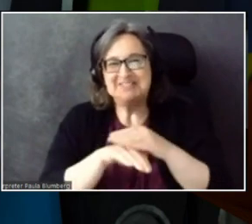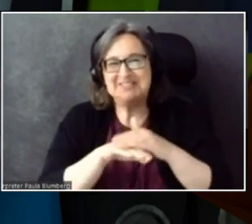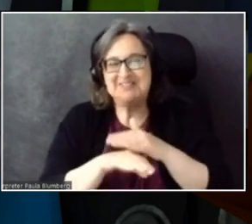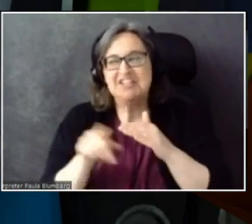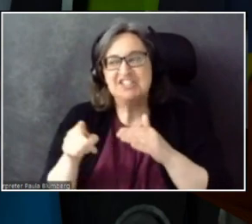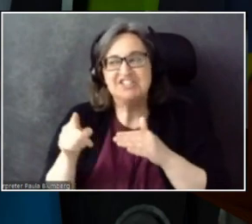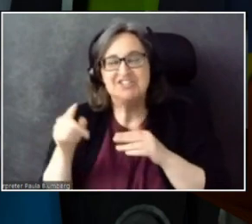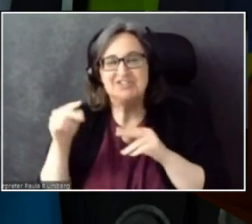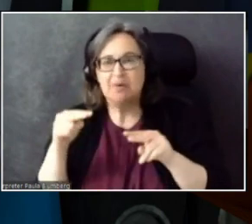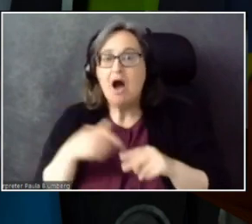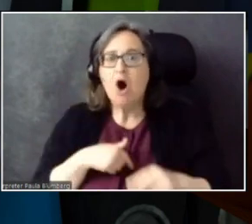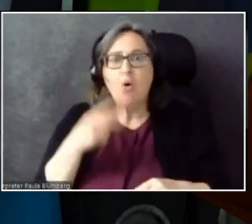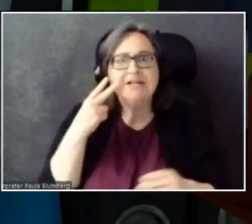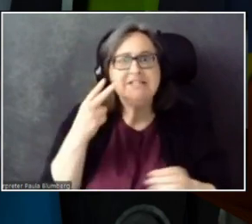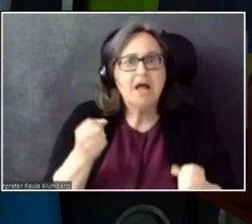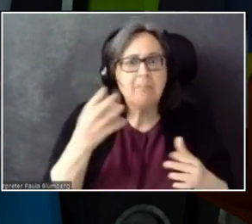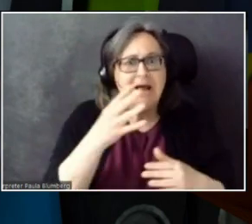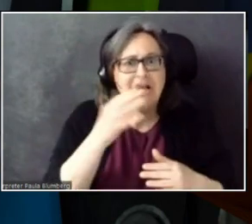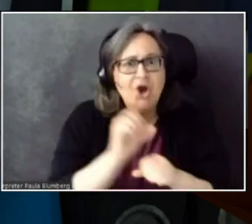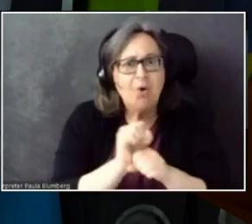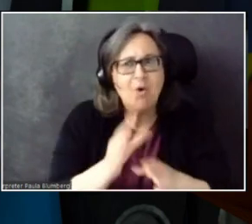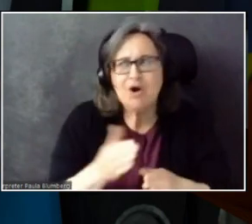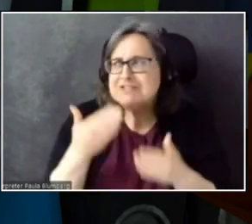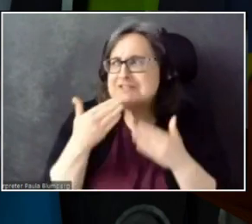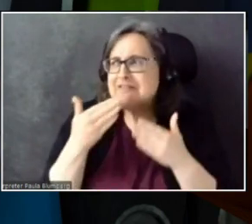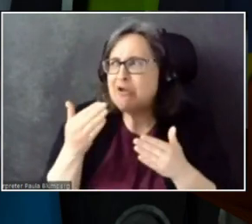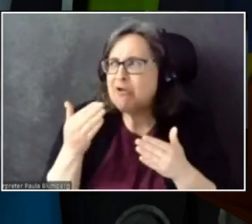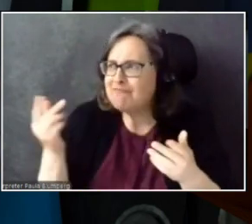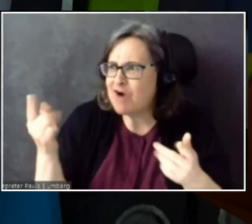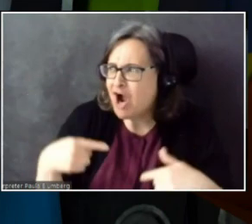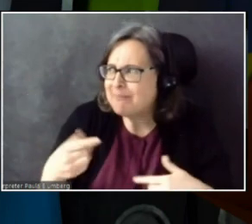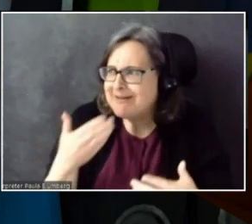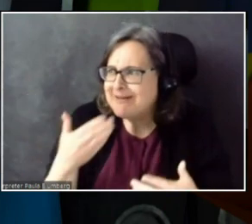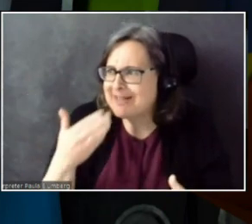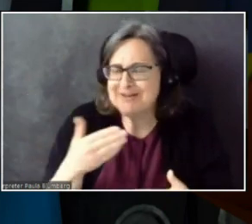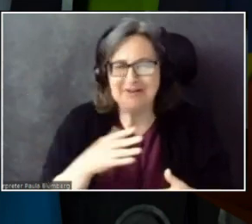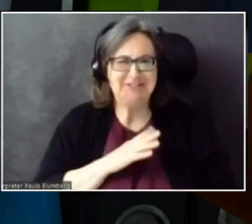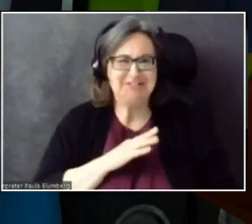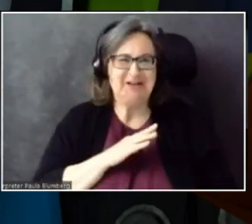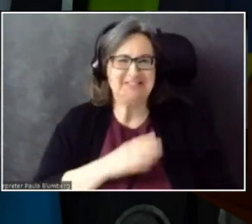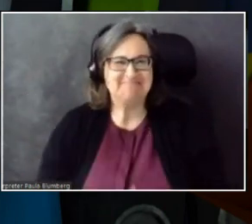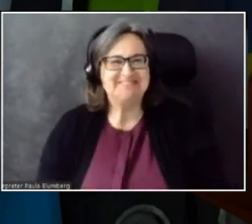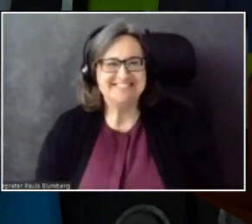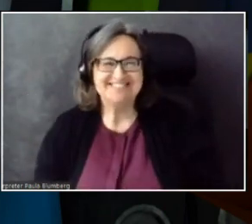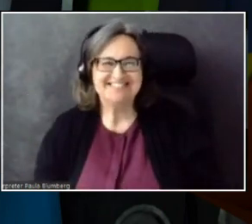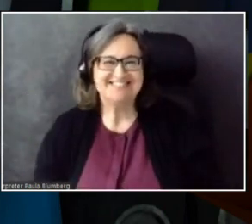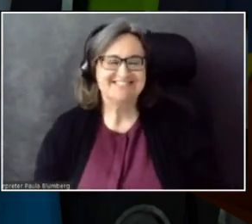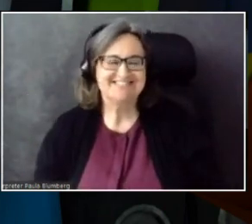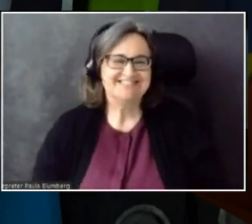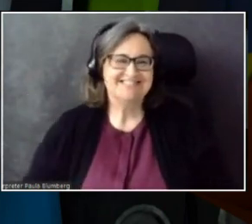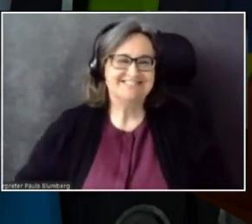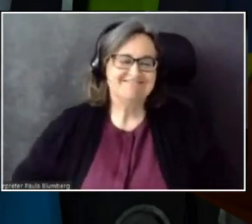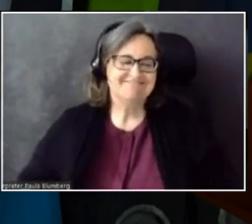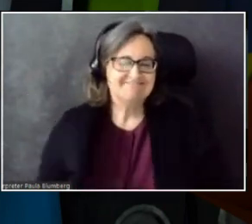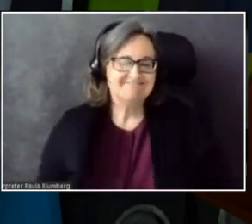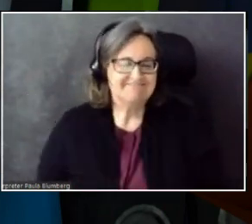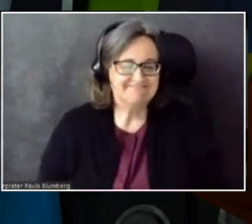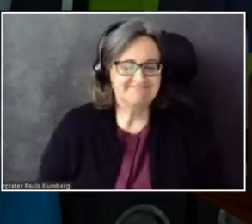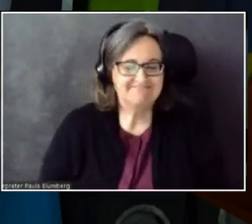Actually, I see a bunch of coworkers. Thank you all for coming. Oh, that's awesome! Yeah. Yay!